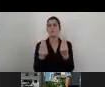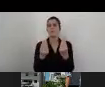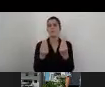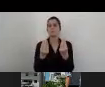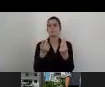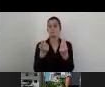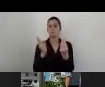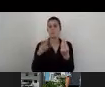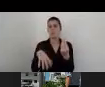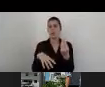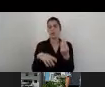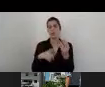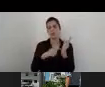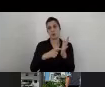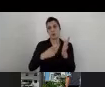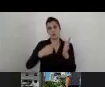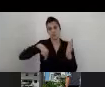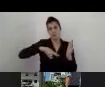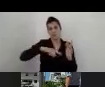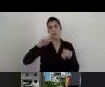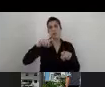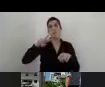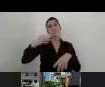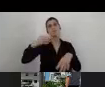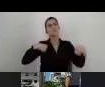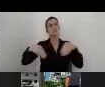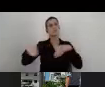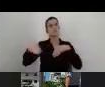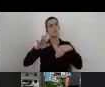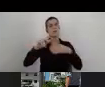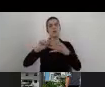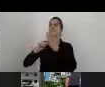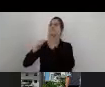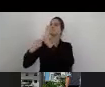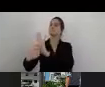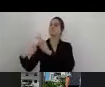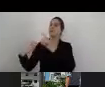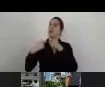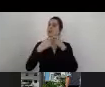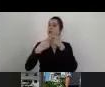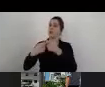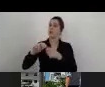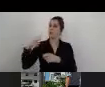something to be very flexible and also to reflect it through the organization itself.